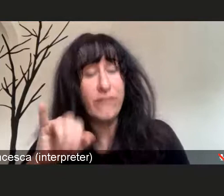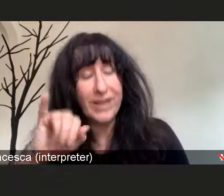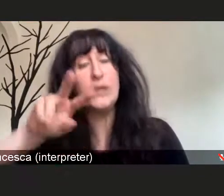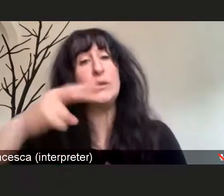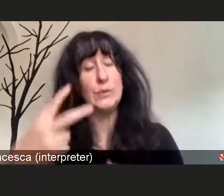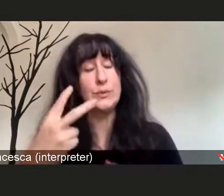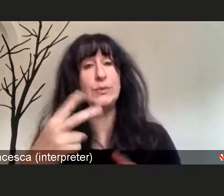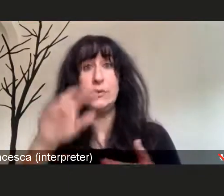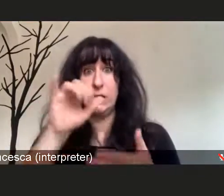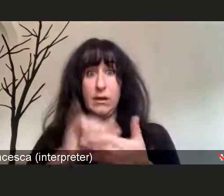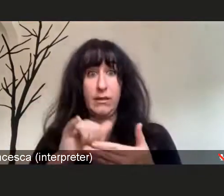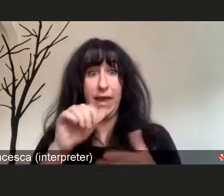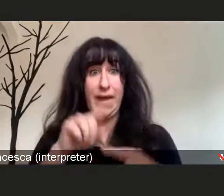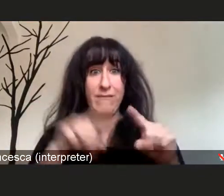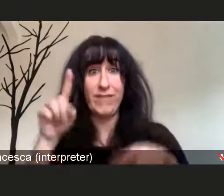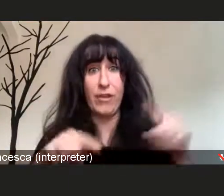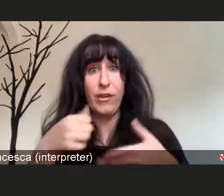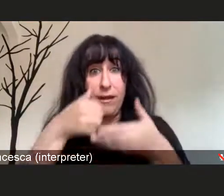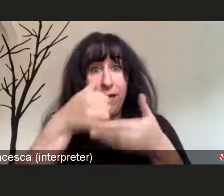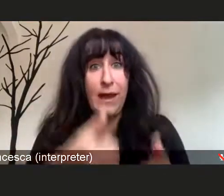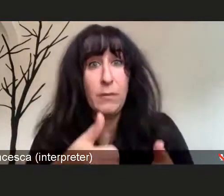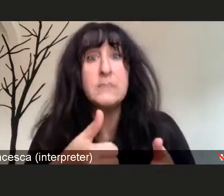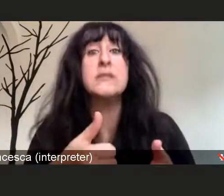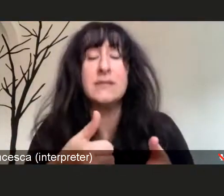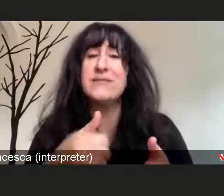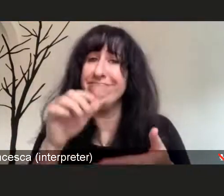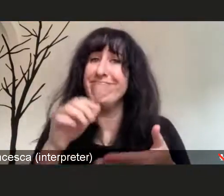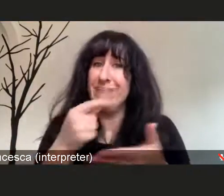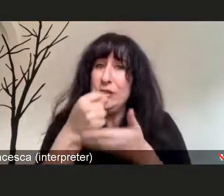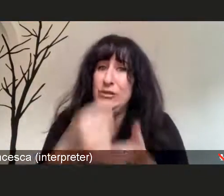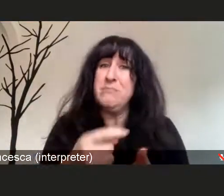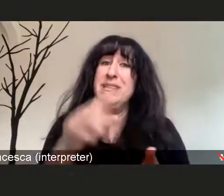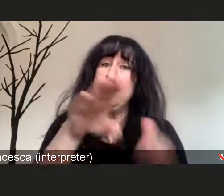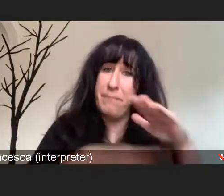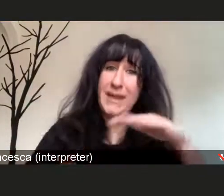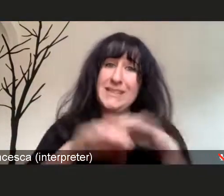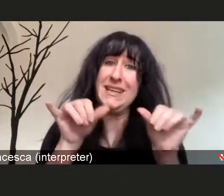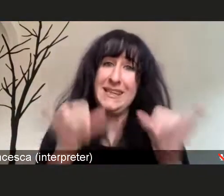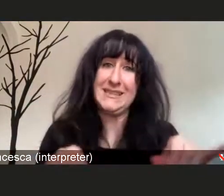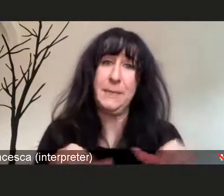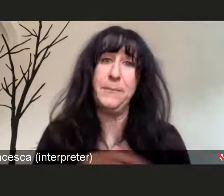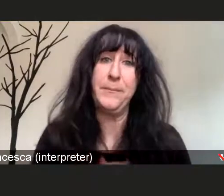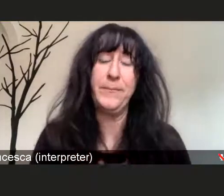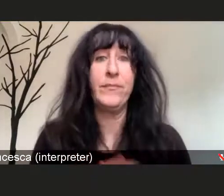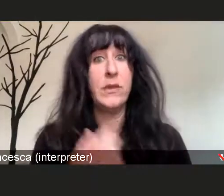has pretty much remained the same. What I do think is extremely important to note